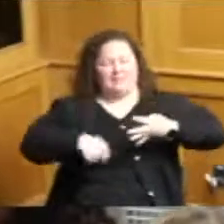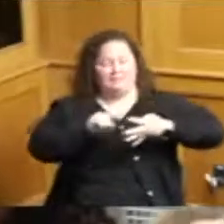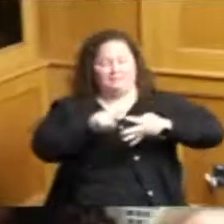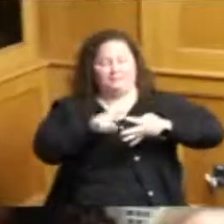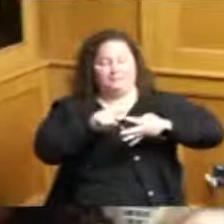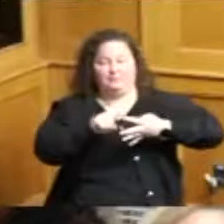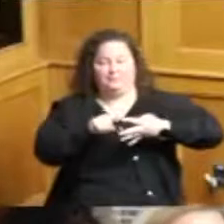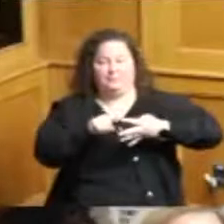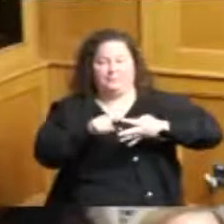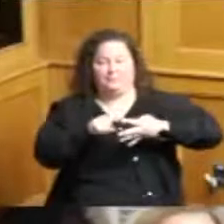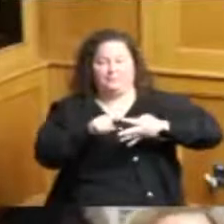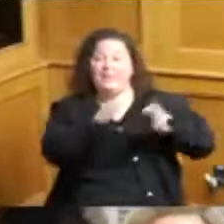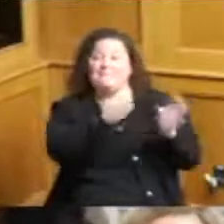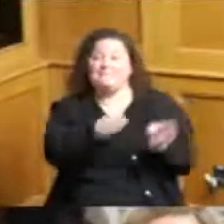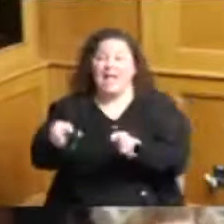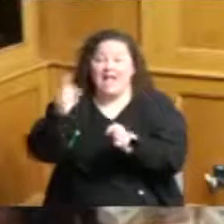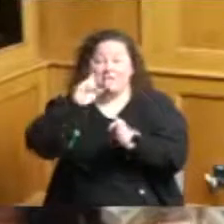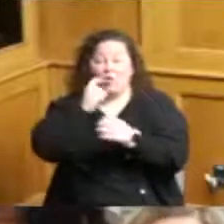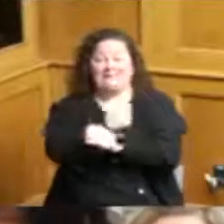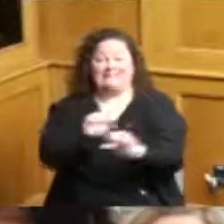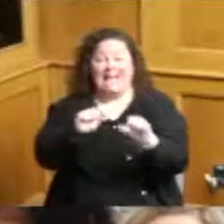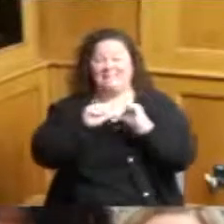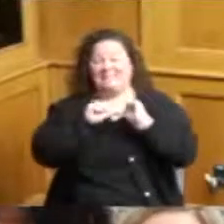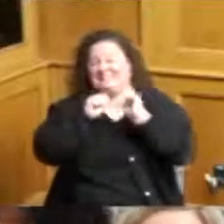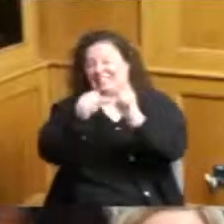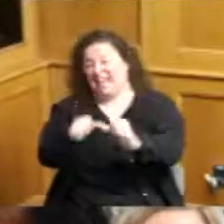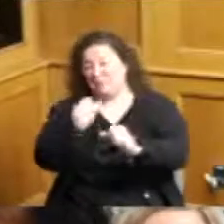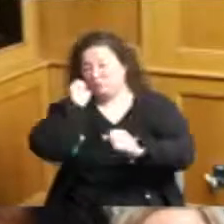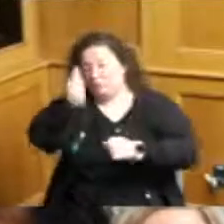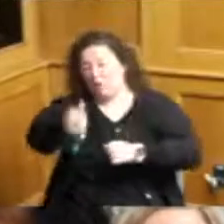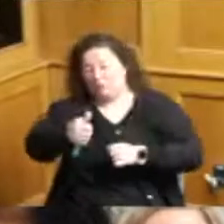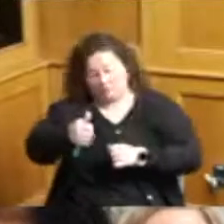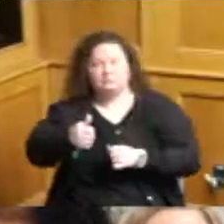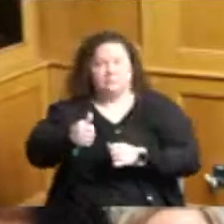one is a planning for a safe and sustainable tomorrow obviously sustainability within our